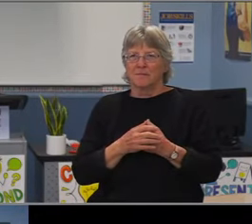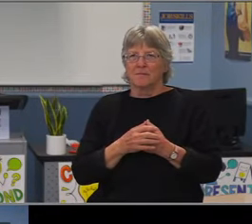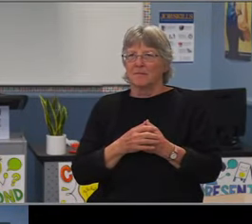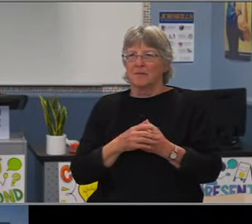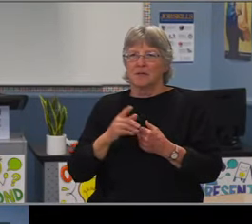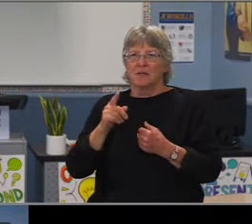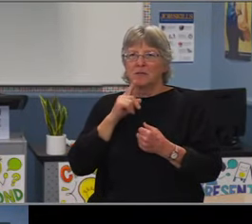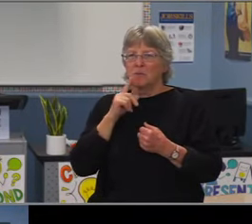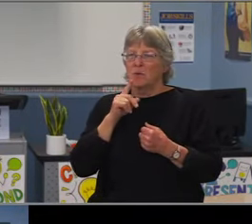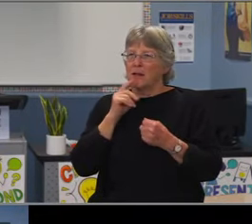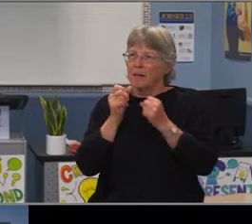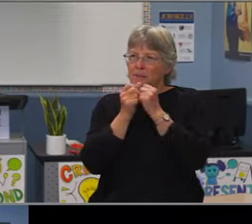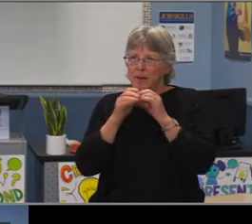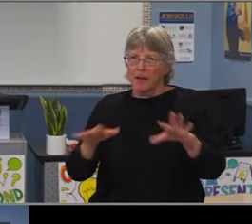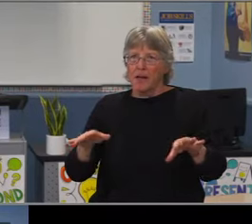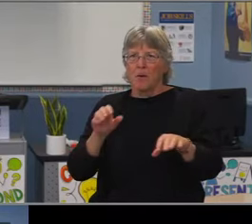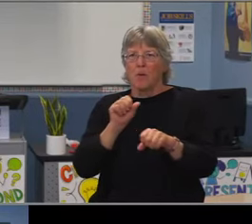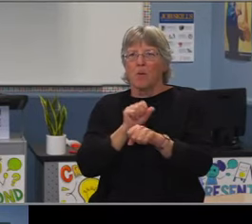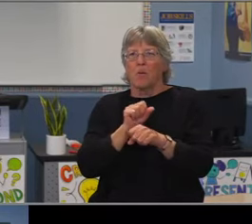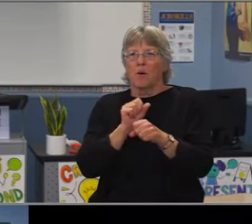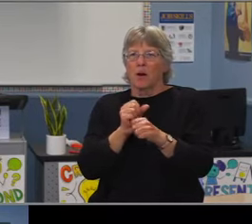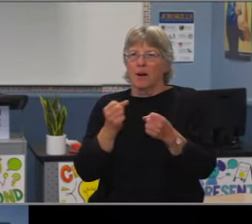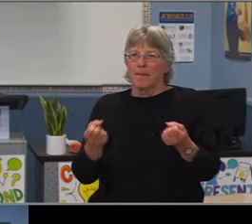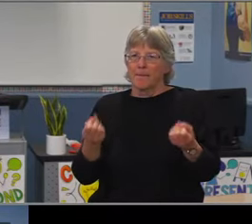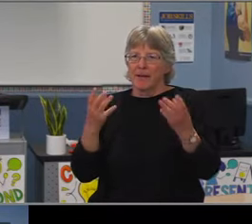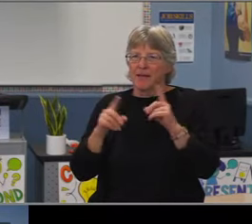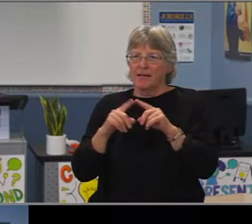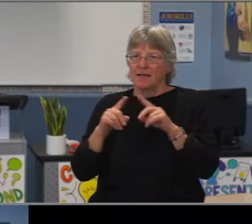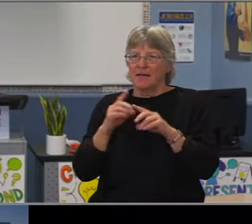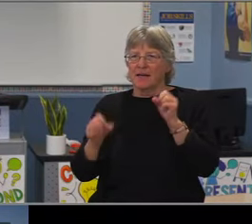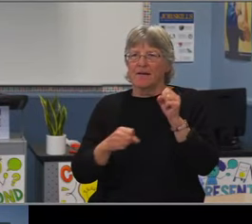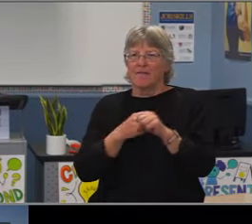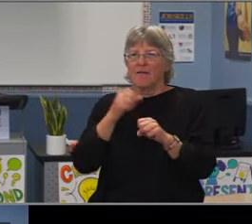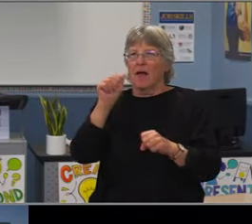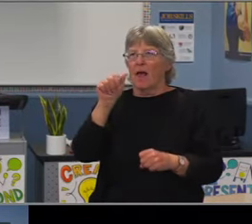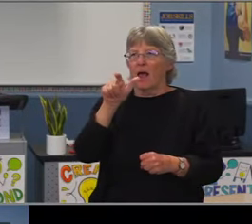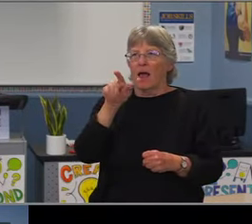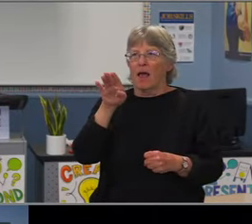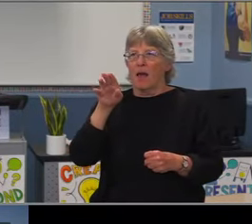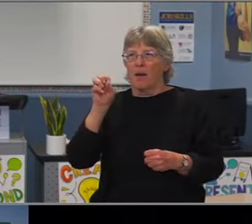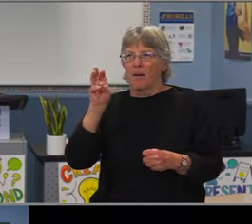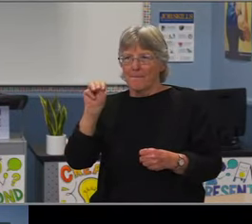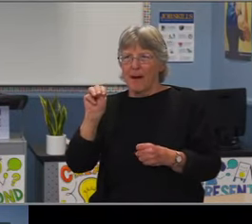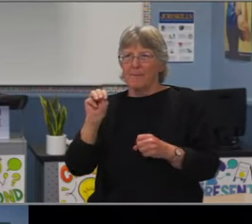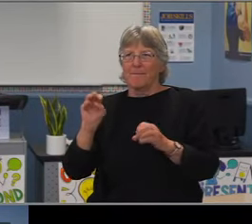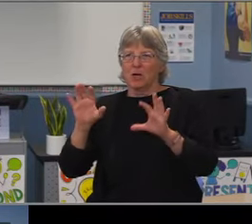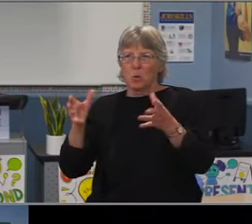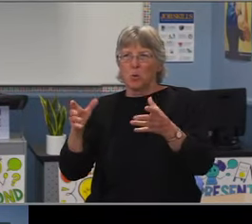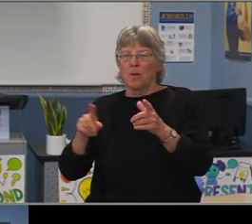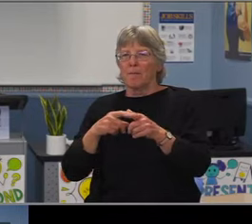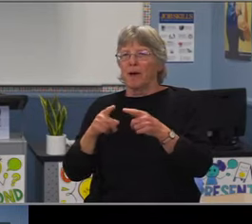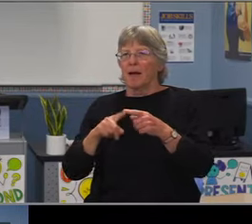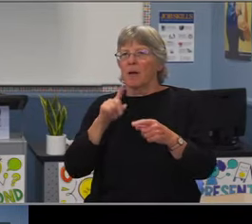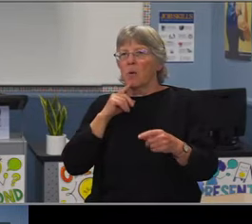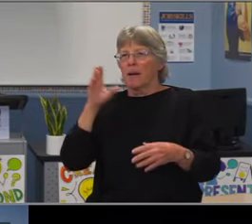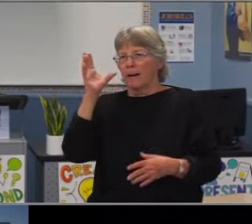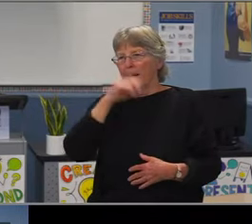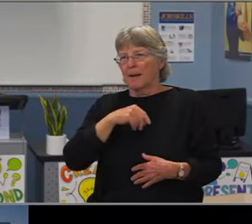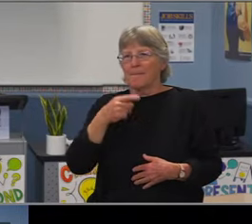These are models of the Jordan program, but with the twist of being multiethnic,